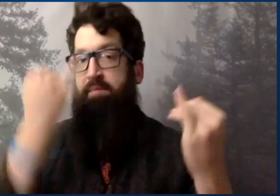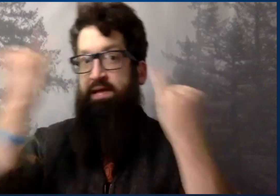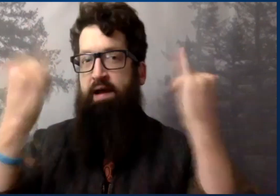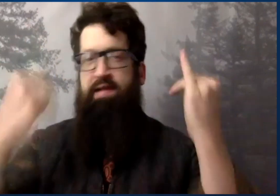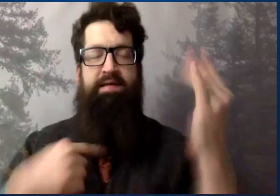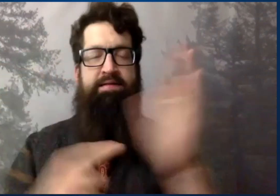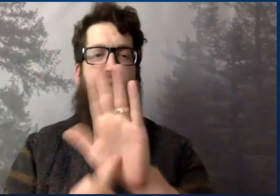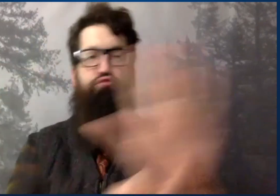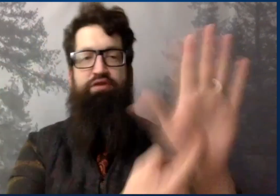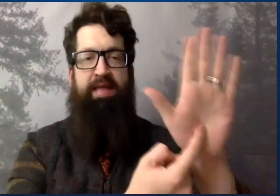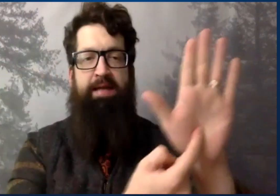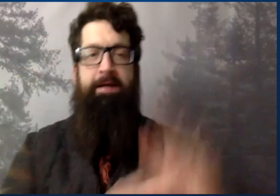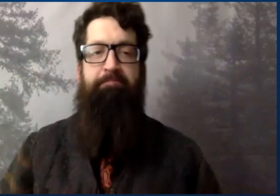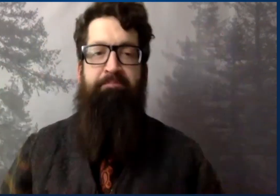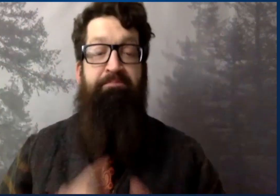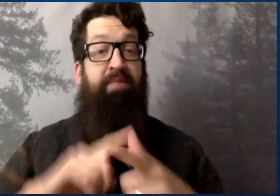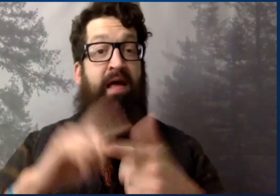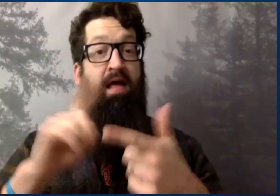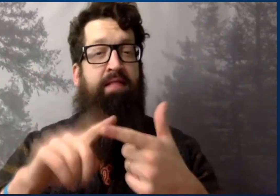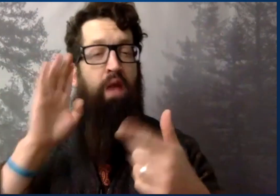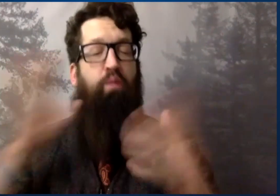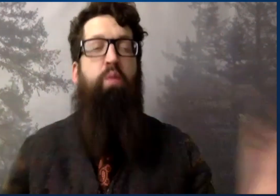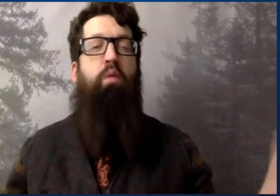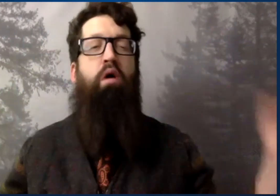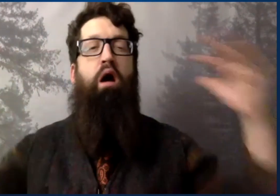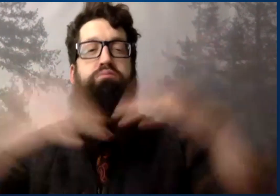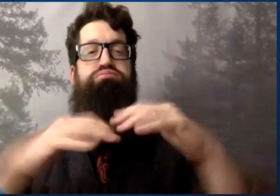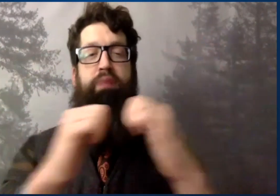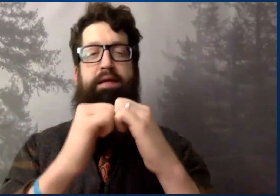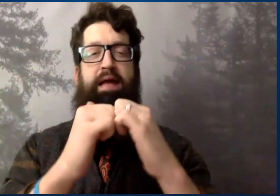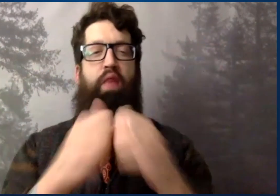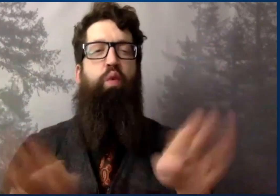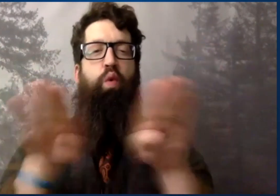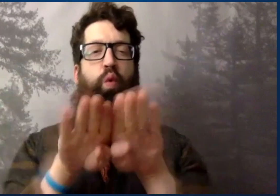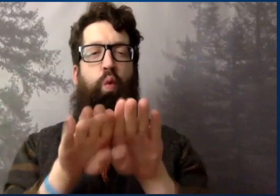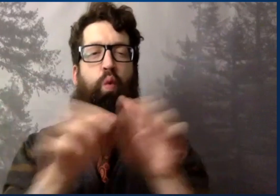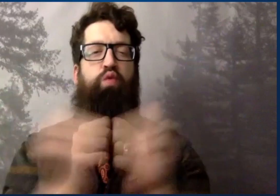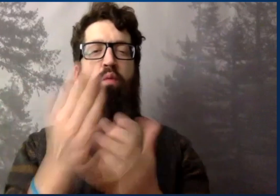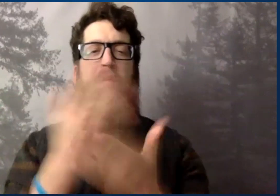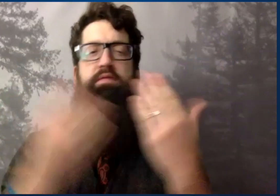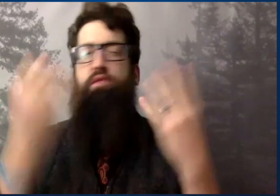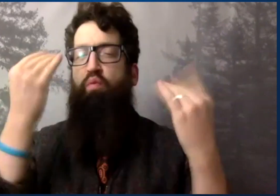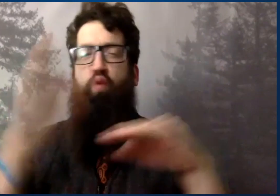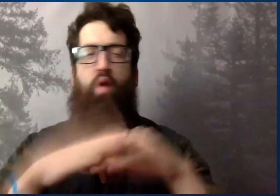so it's about how to apply some of the ideas I'm going to be showing you today. And then once we get back together,